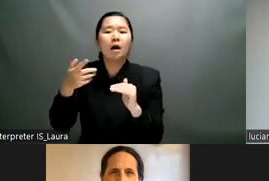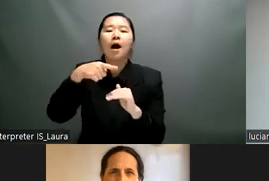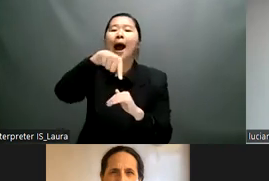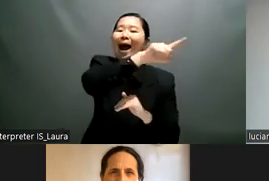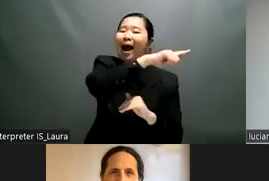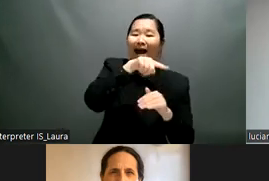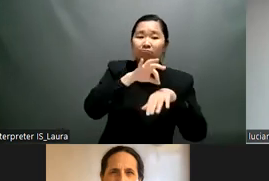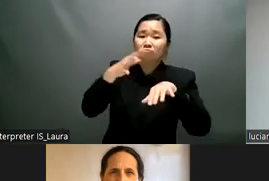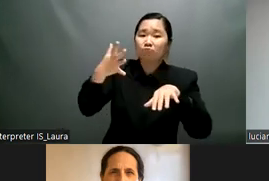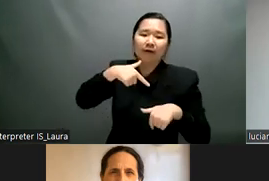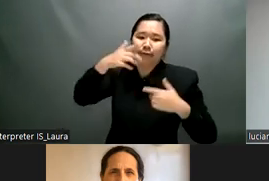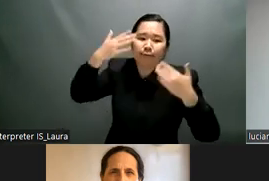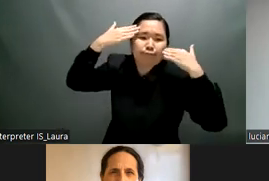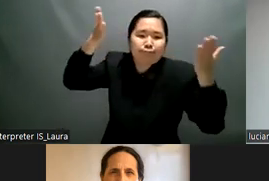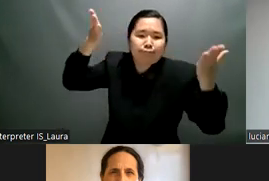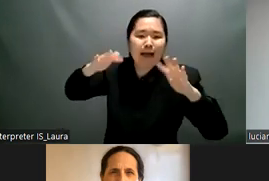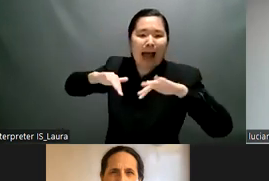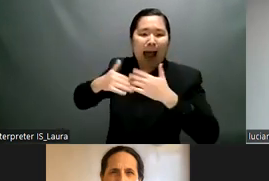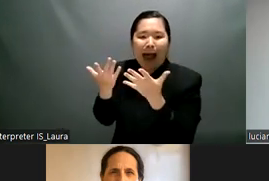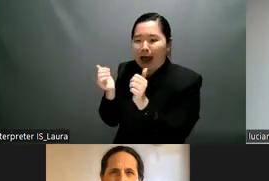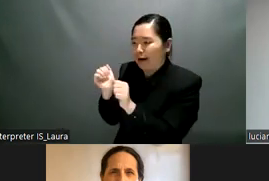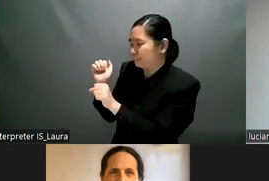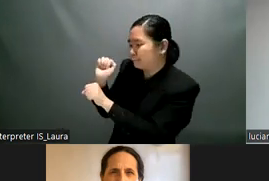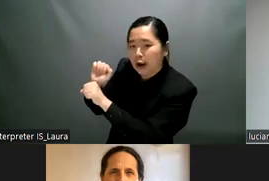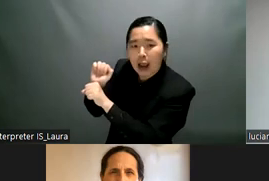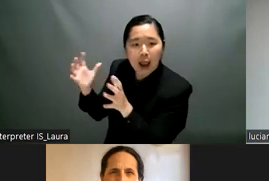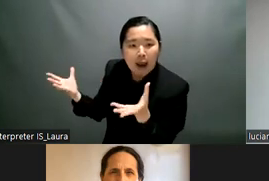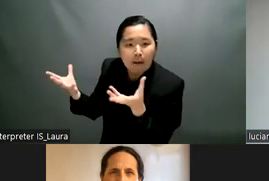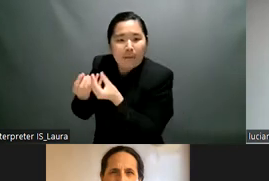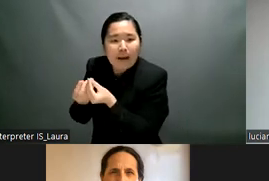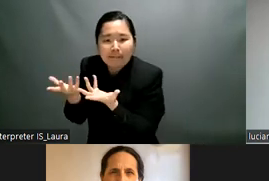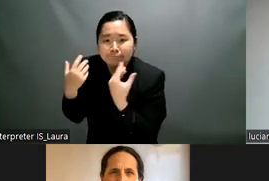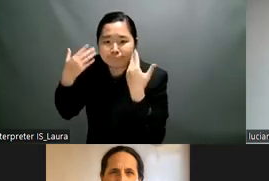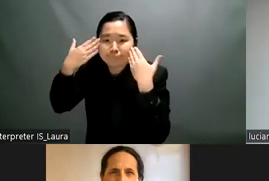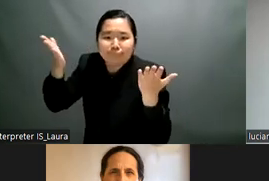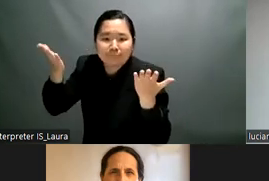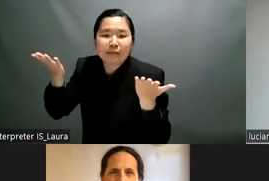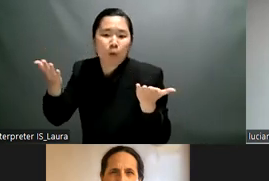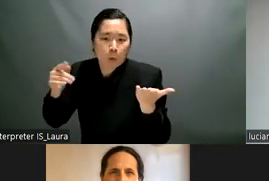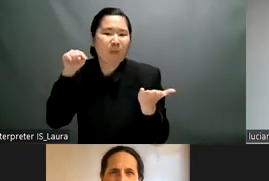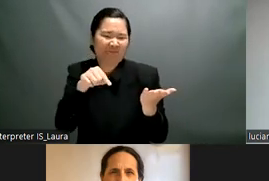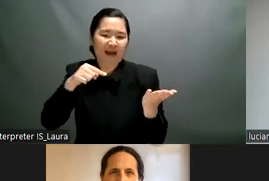and um every time everyone consults the family and uh of the family of the people of the women with